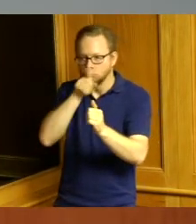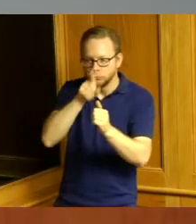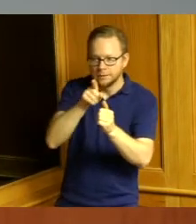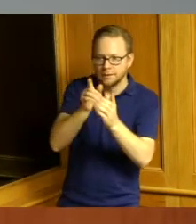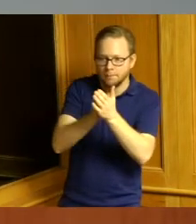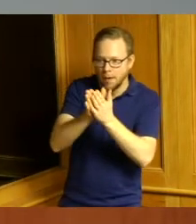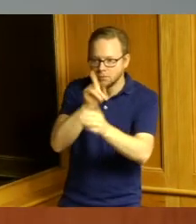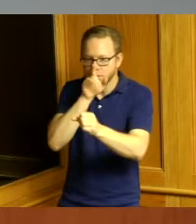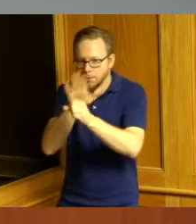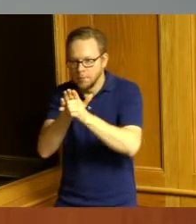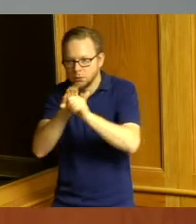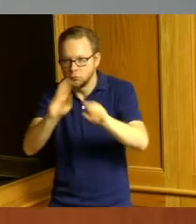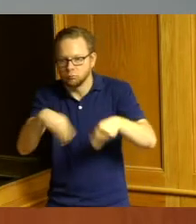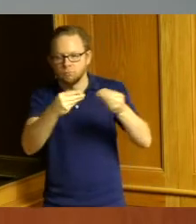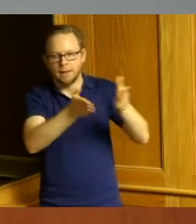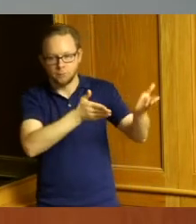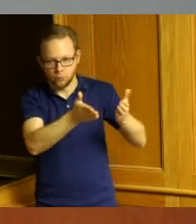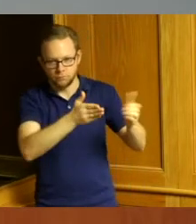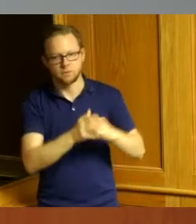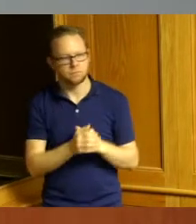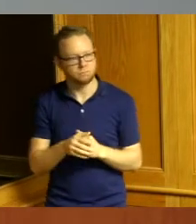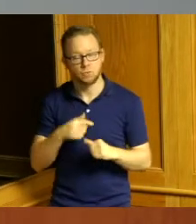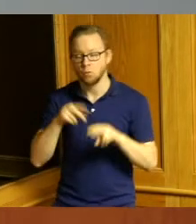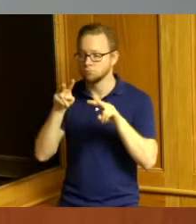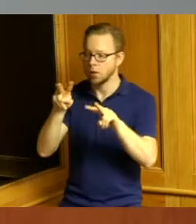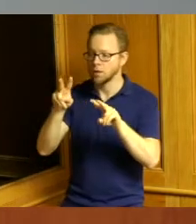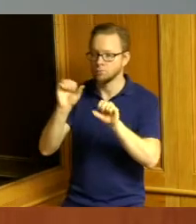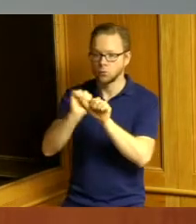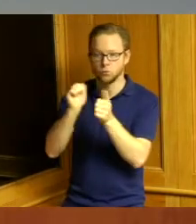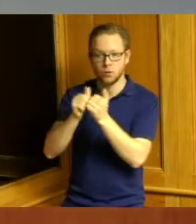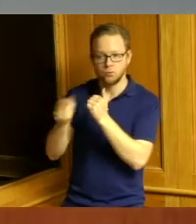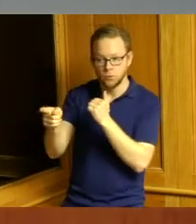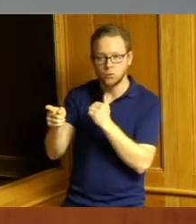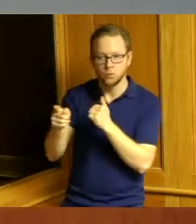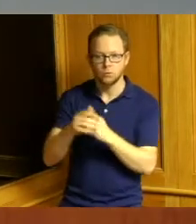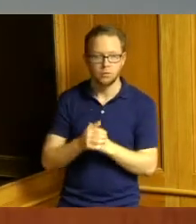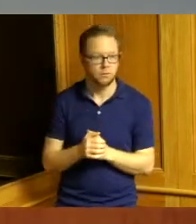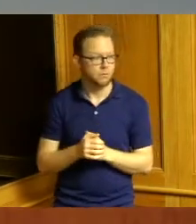as the Director I look forward to working with you and we I think all our offices do but our office